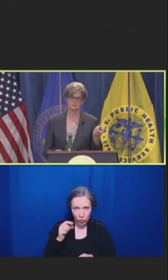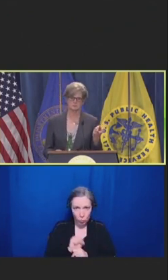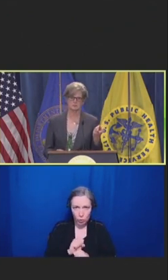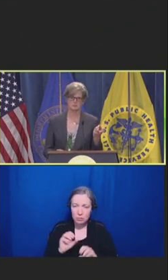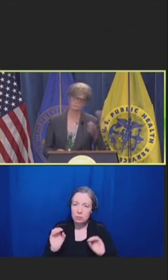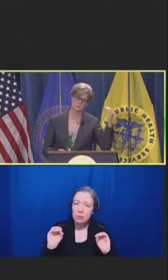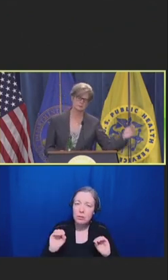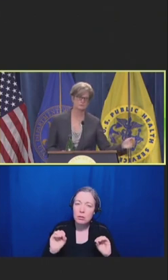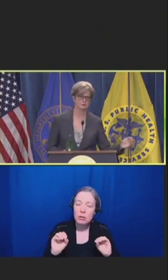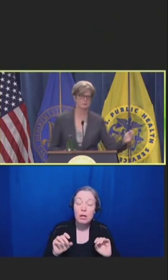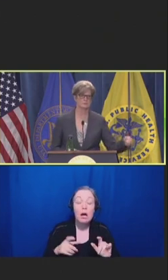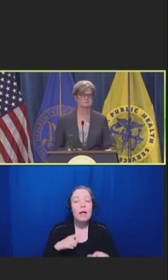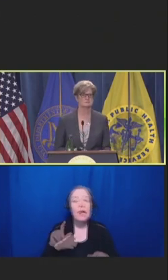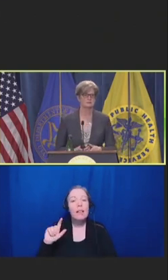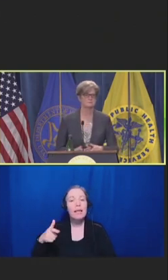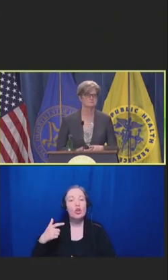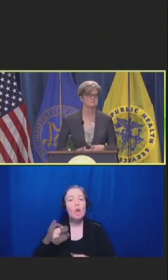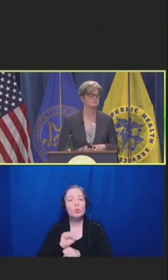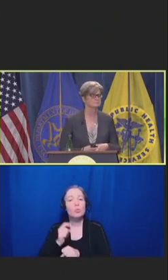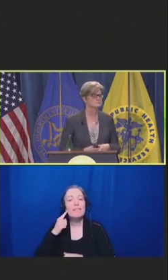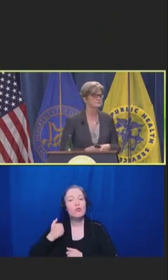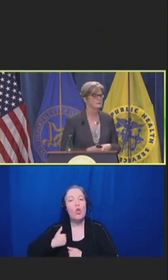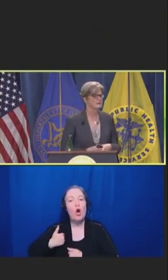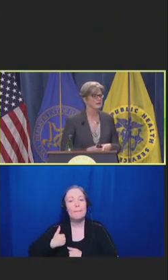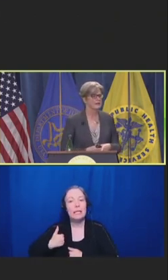I was working for the army at the time.